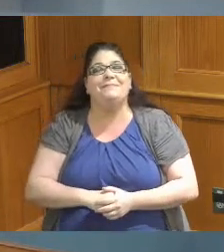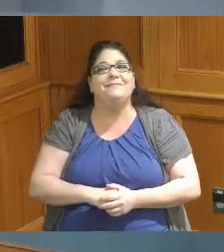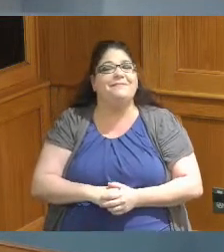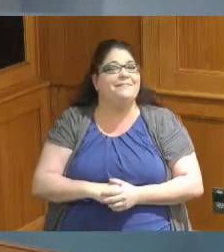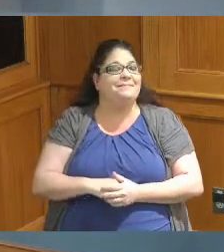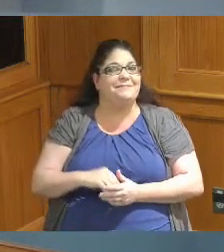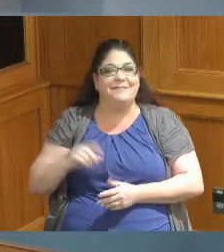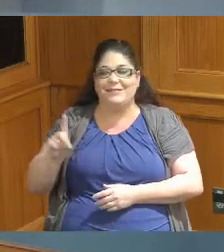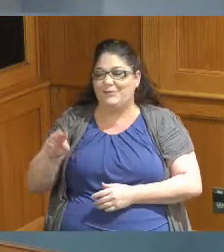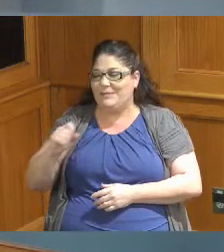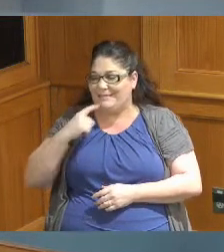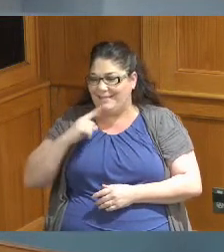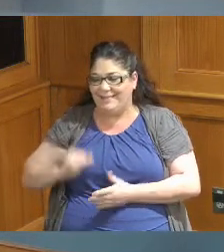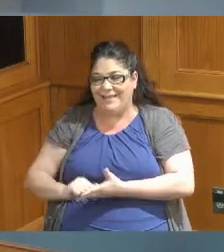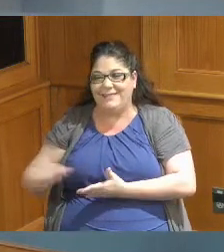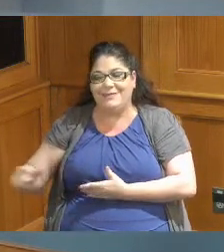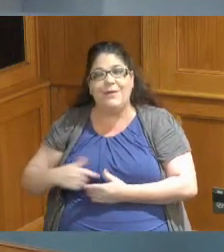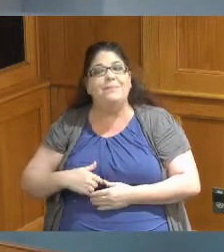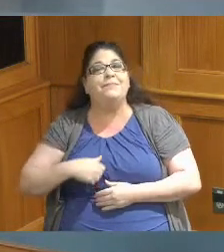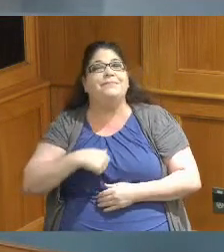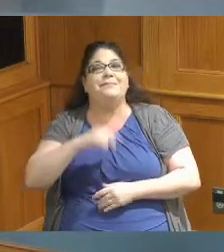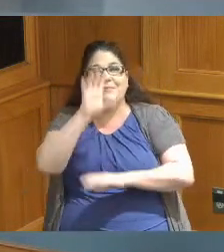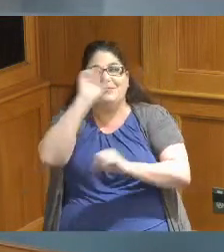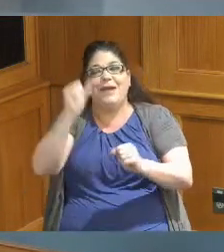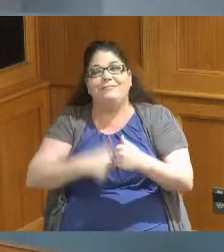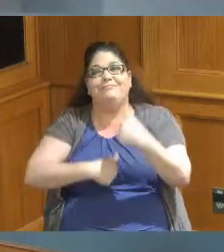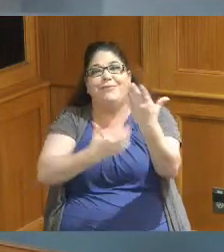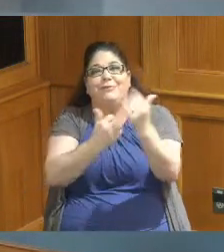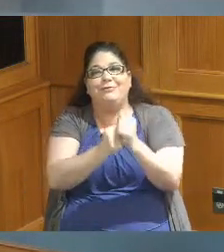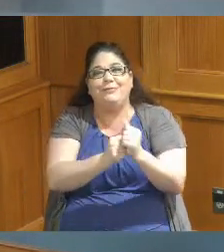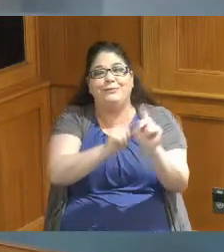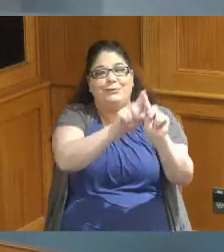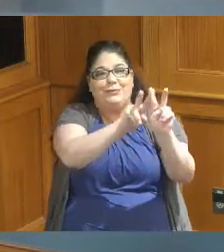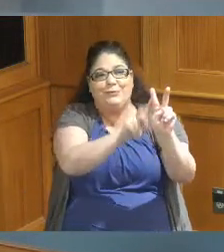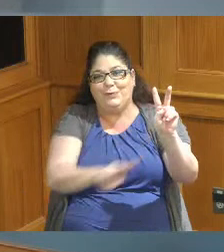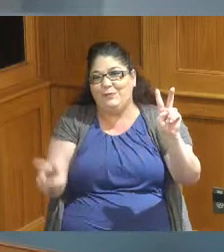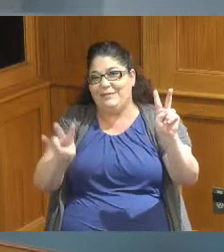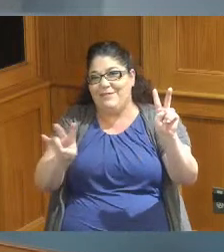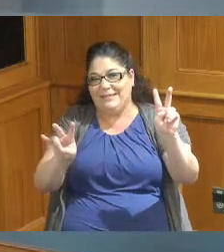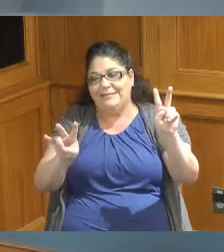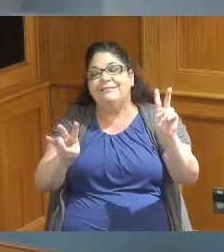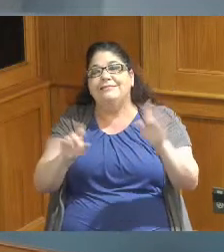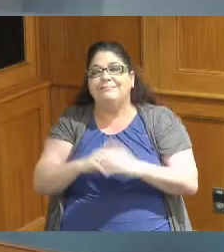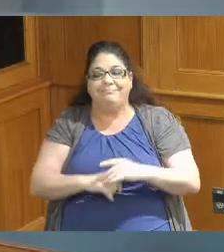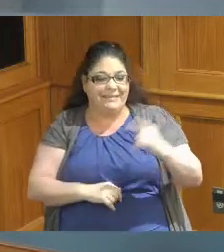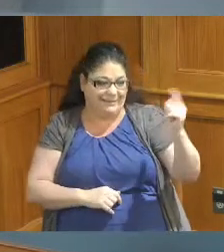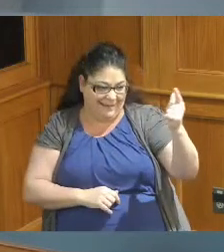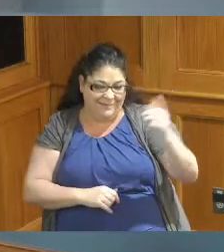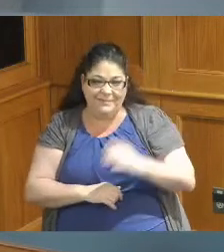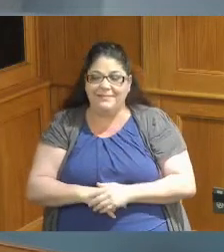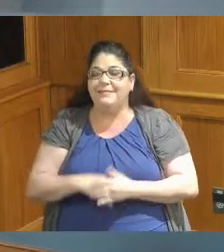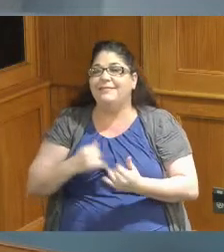I make a motion to adopt items two two through seven second Commissioner Reeves yes commissary